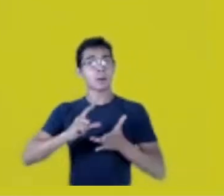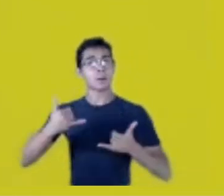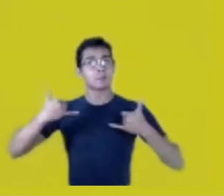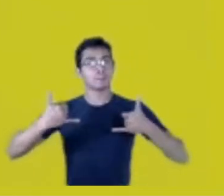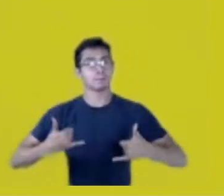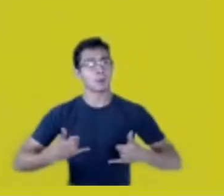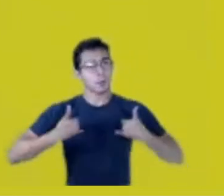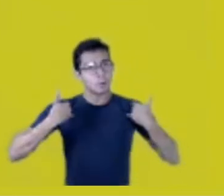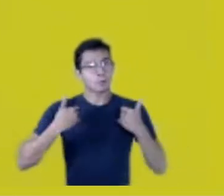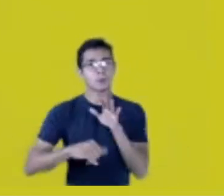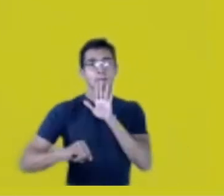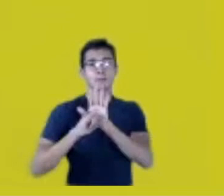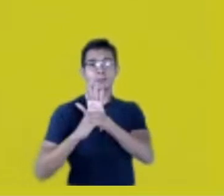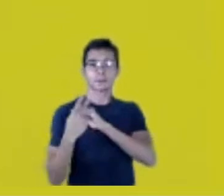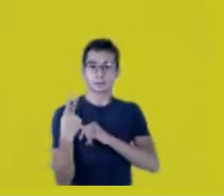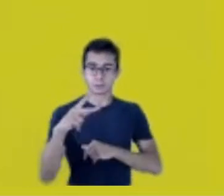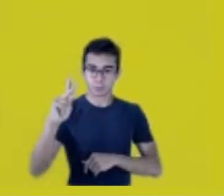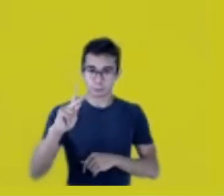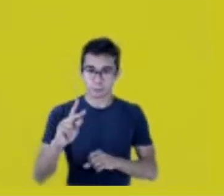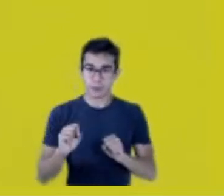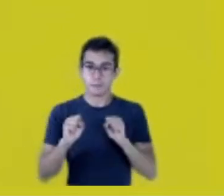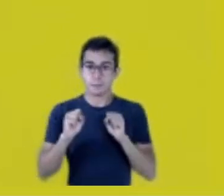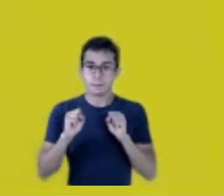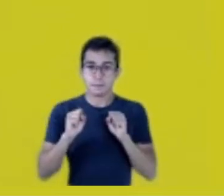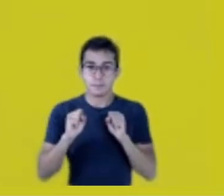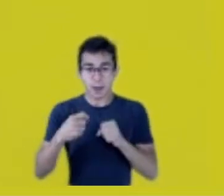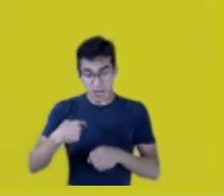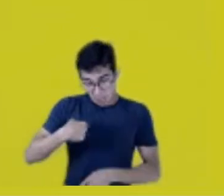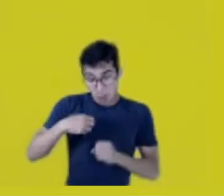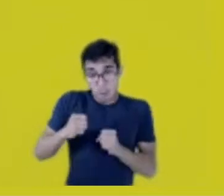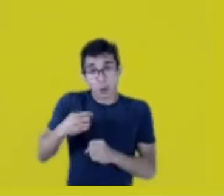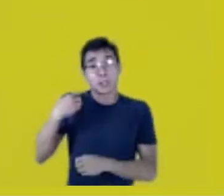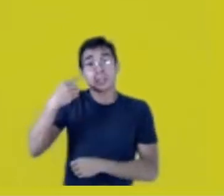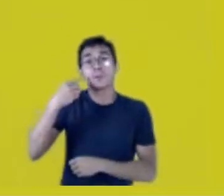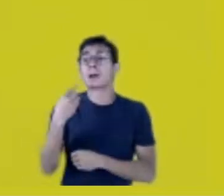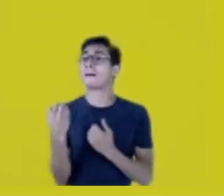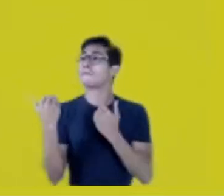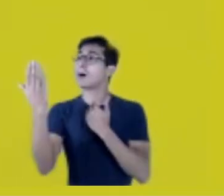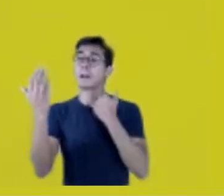I could be a lawyer in another land, for other people, and not be threatened by agribusiness,